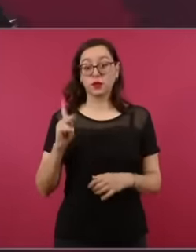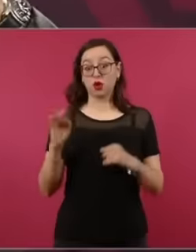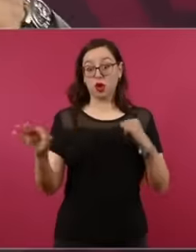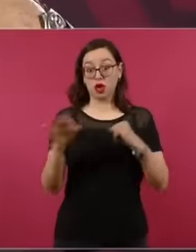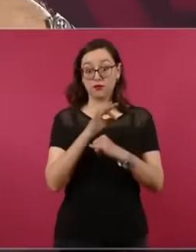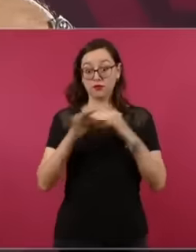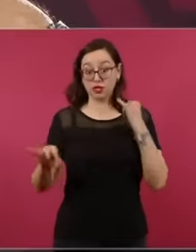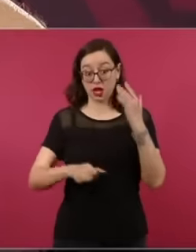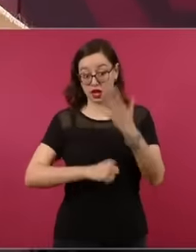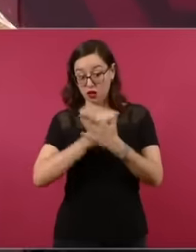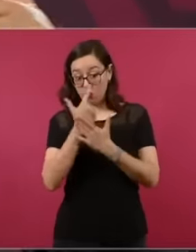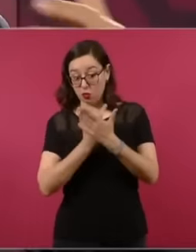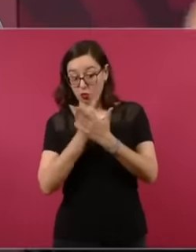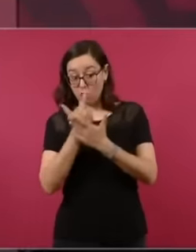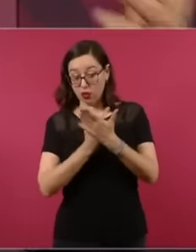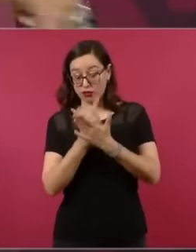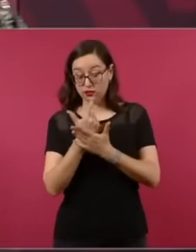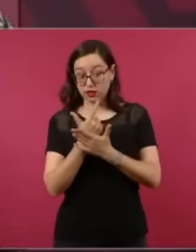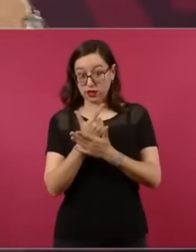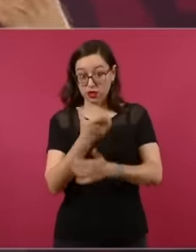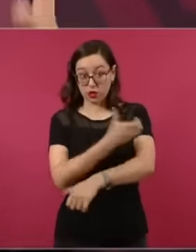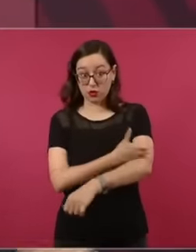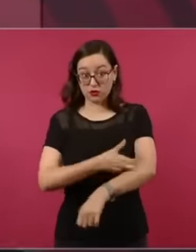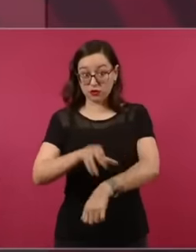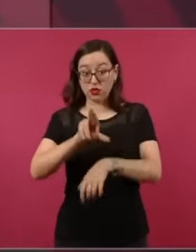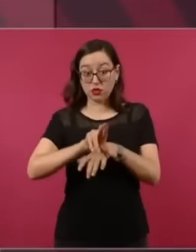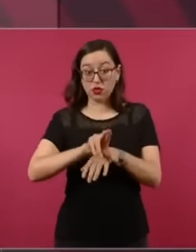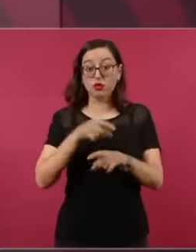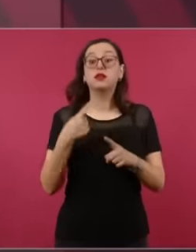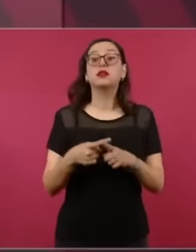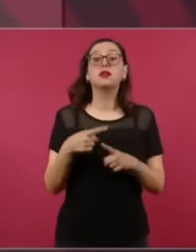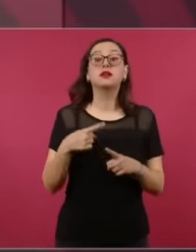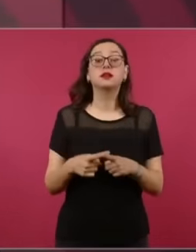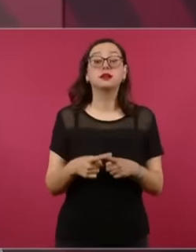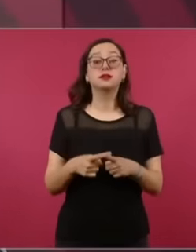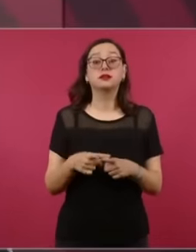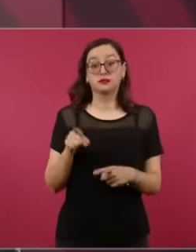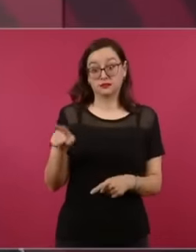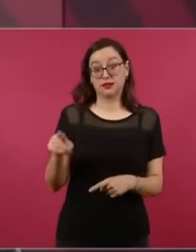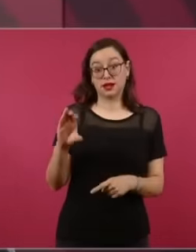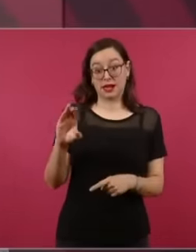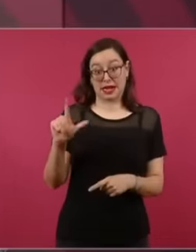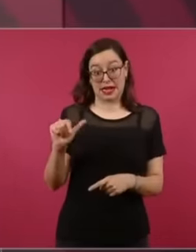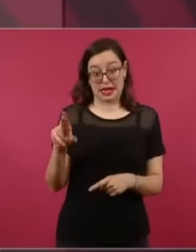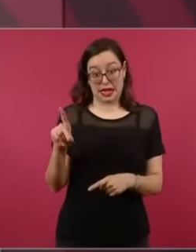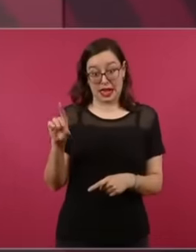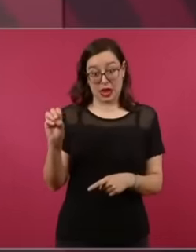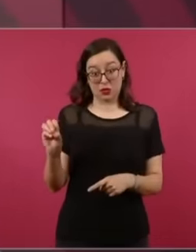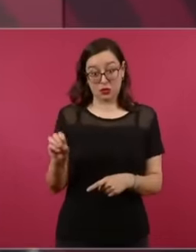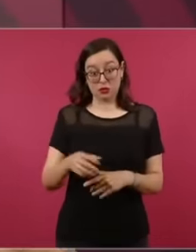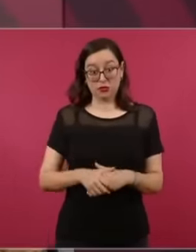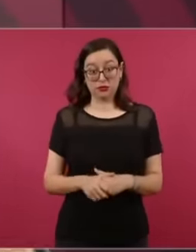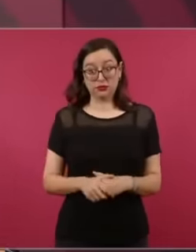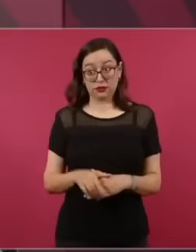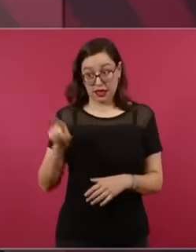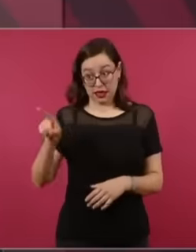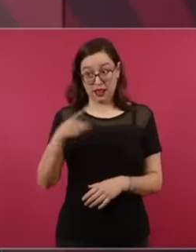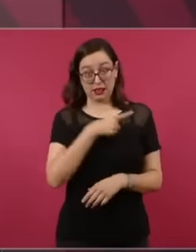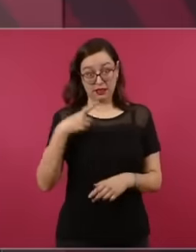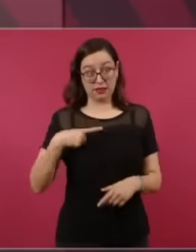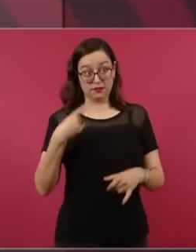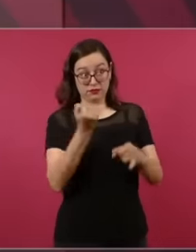he was the coordinator was Claudio and he is the one who has to report